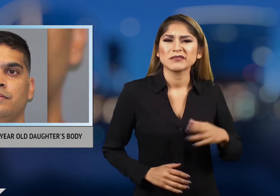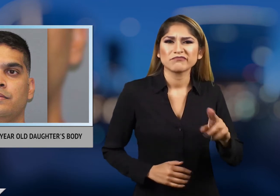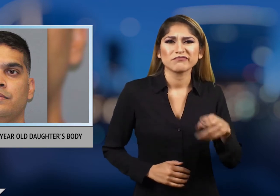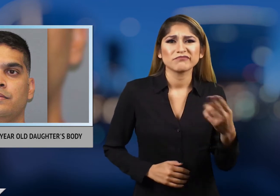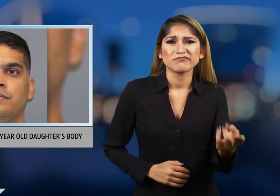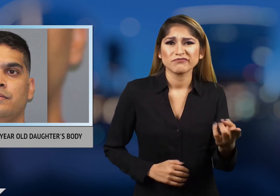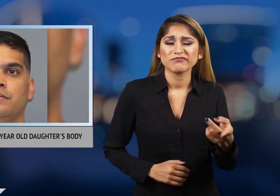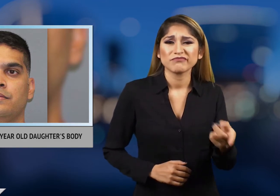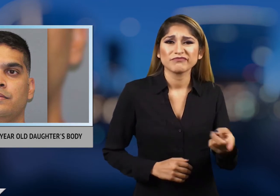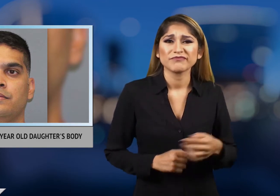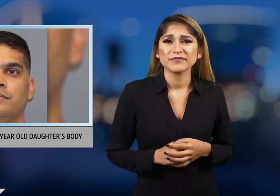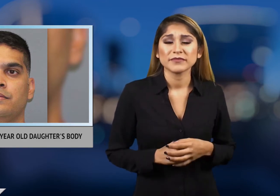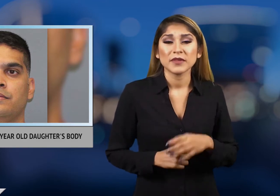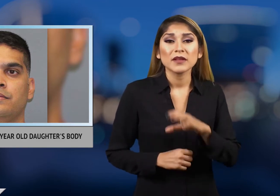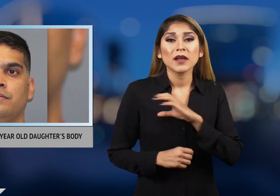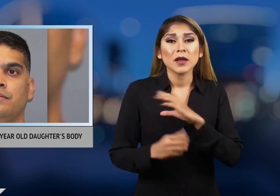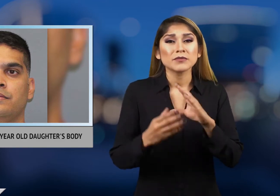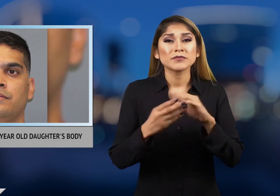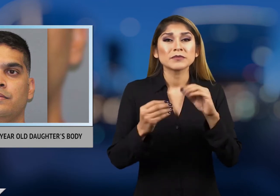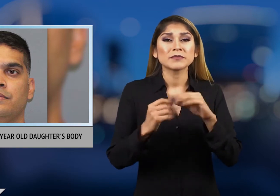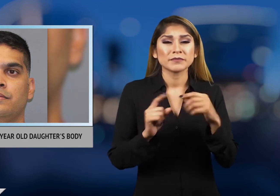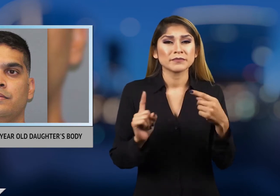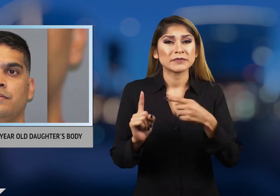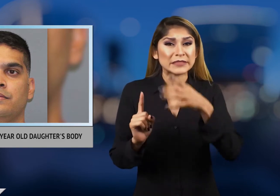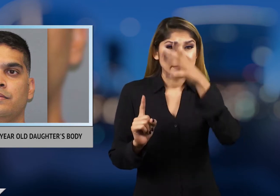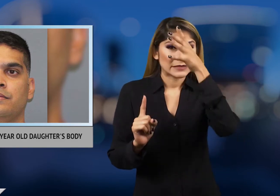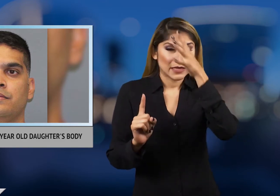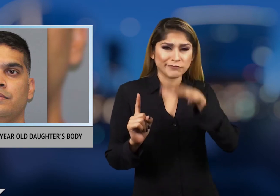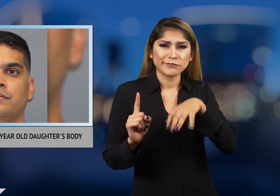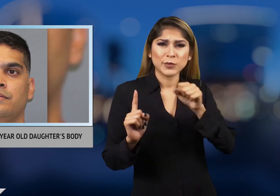Police say the girl's adoptive father